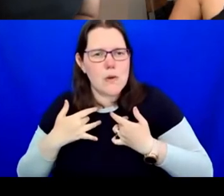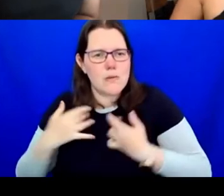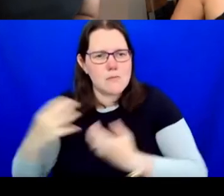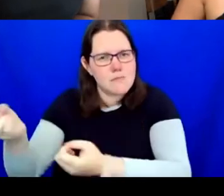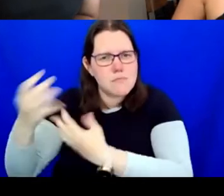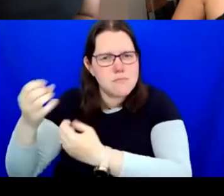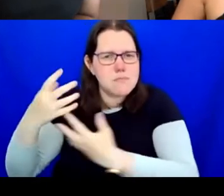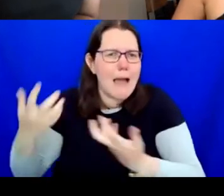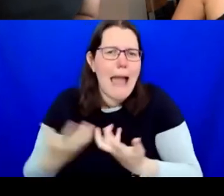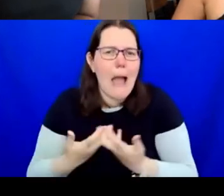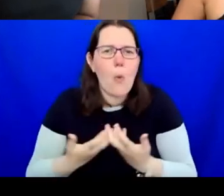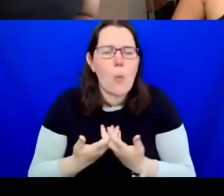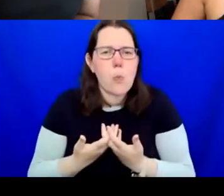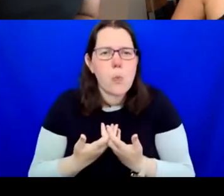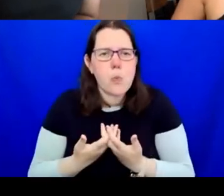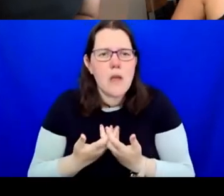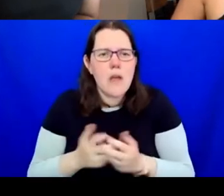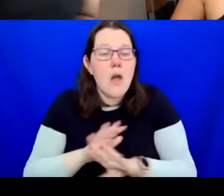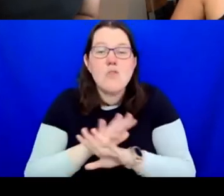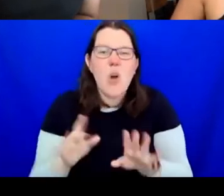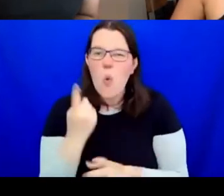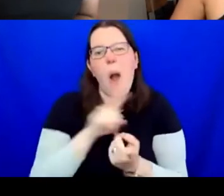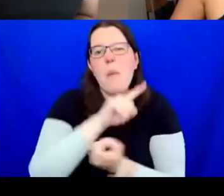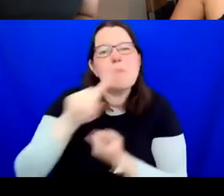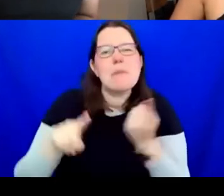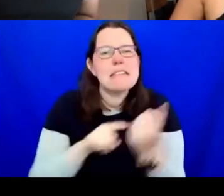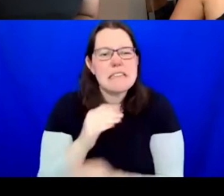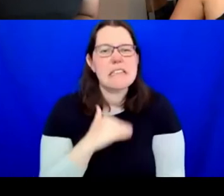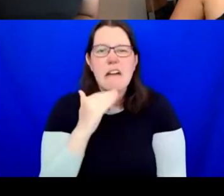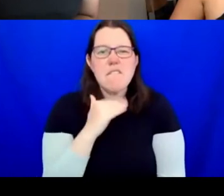after meeting because for some staff or colleagues, that's not the right environment.